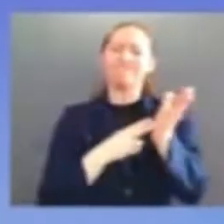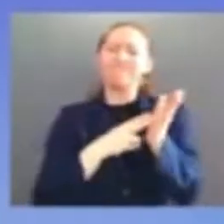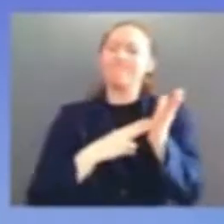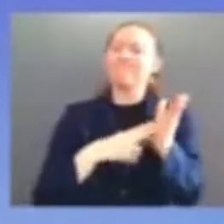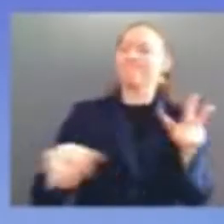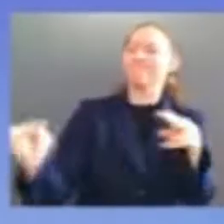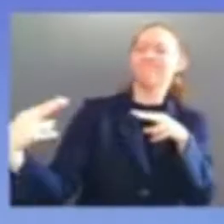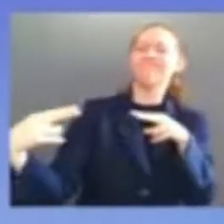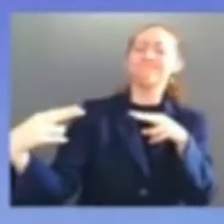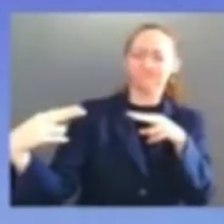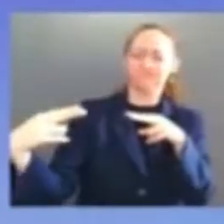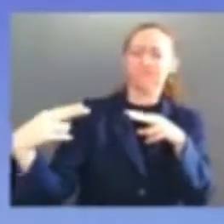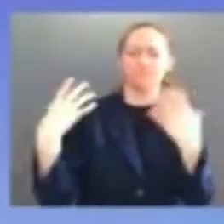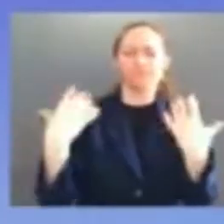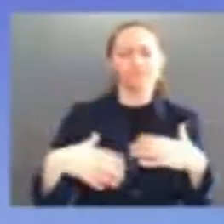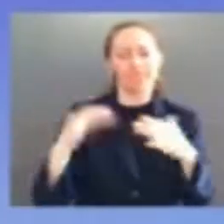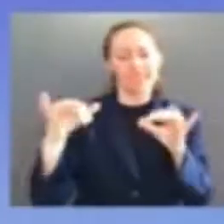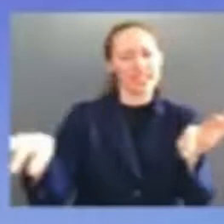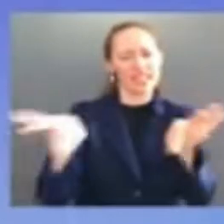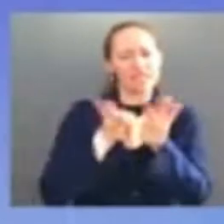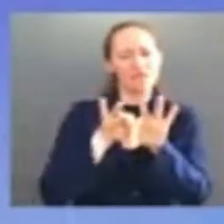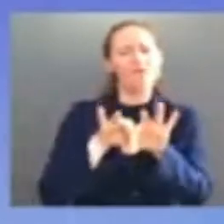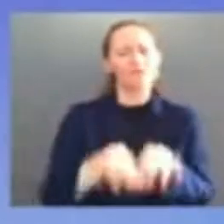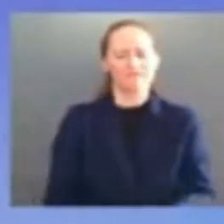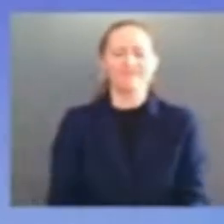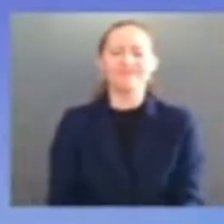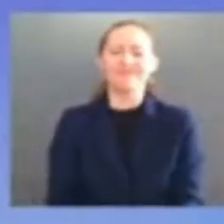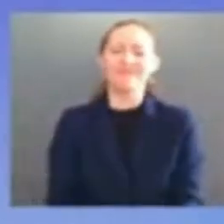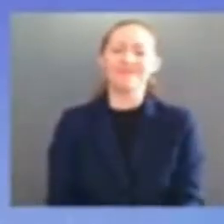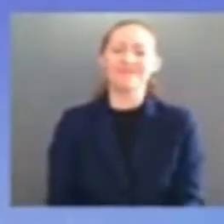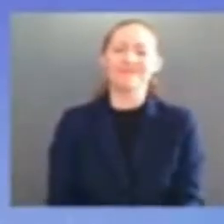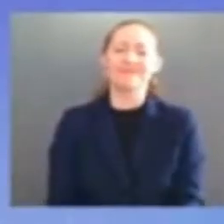maybe that's not surprising if you look to uh sat behind her during those hearings